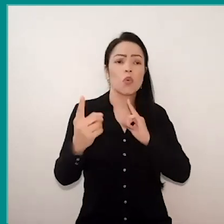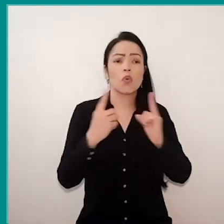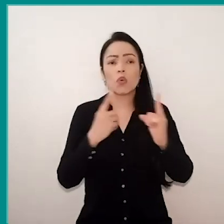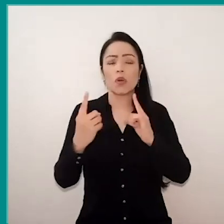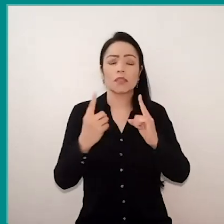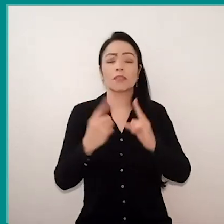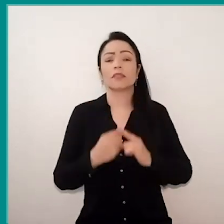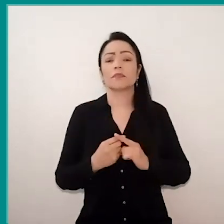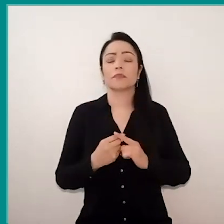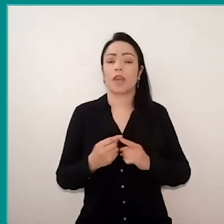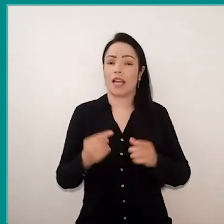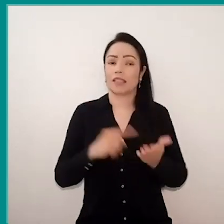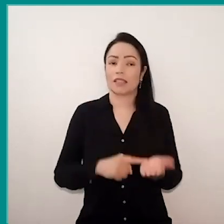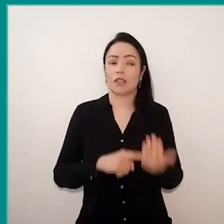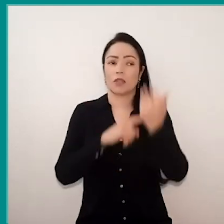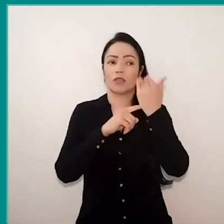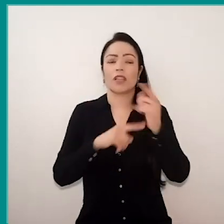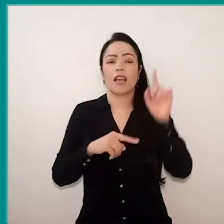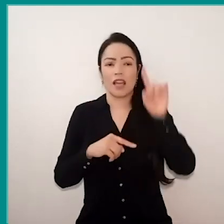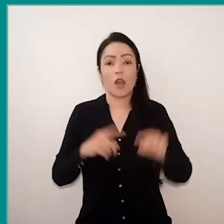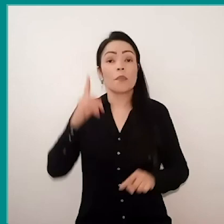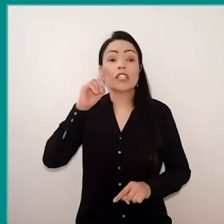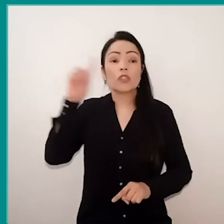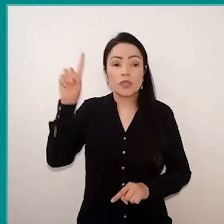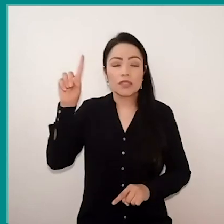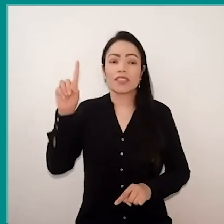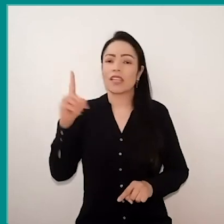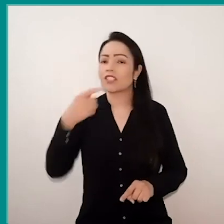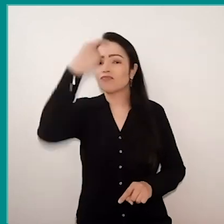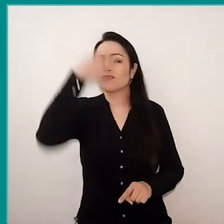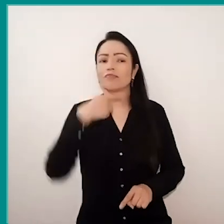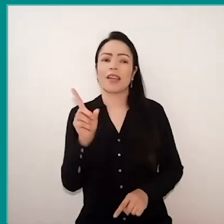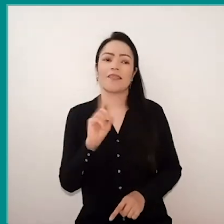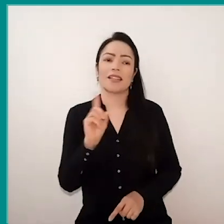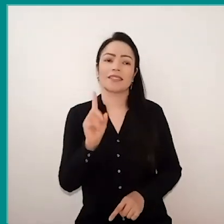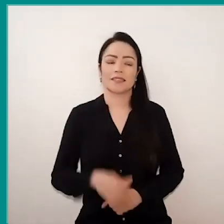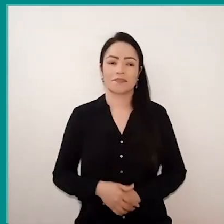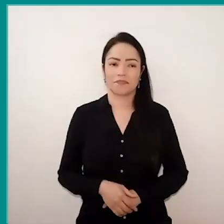technology is a ideology, in fact, faceless. And there is importance to became this student capable